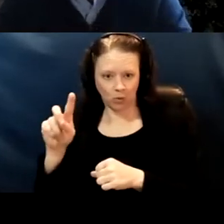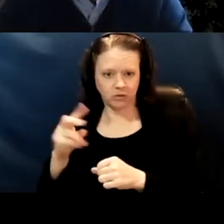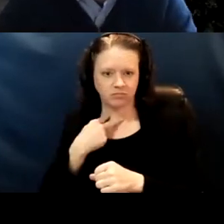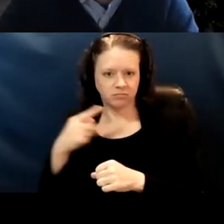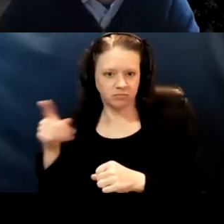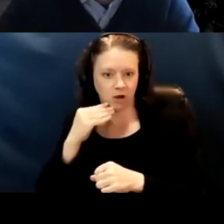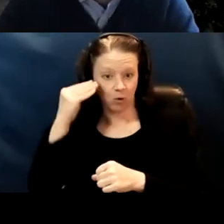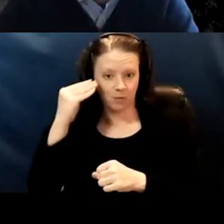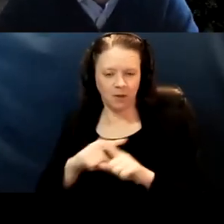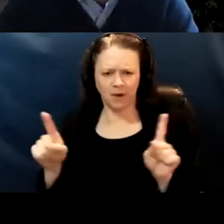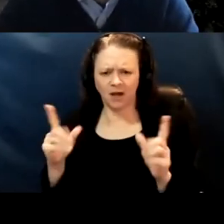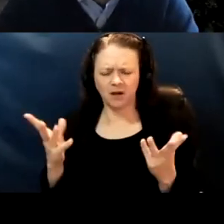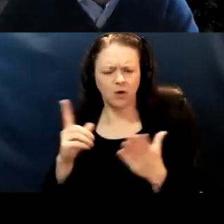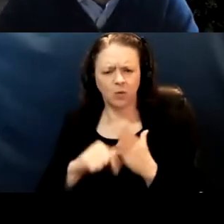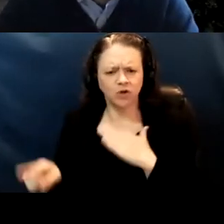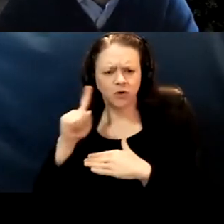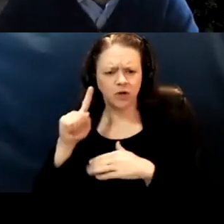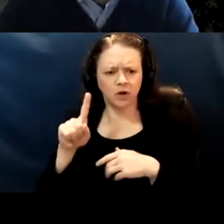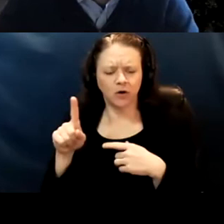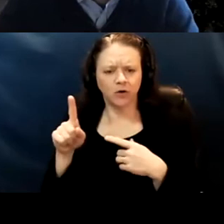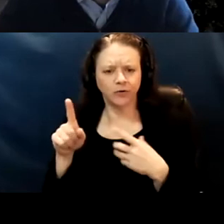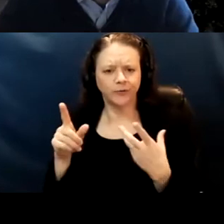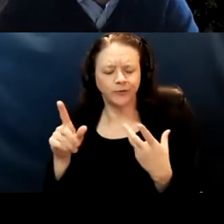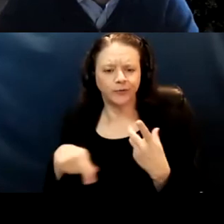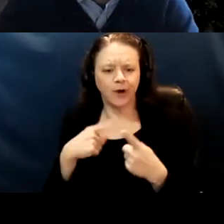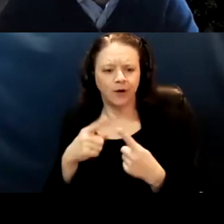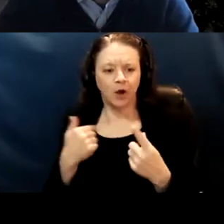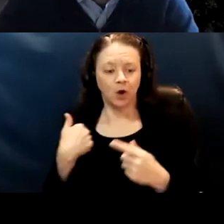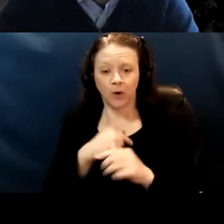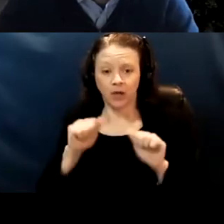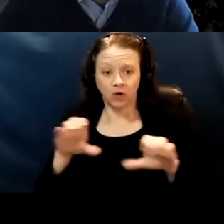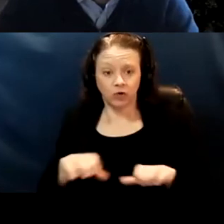around we can do in home vaccinations until